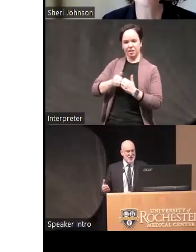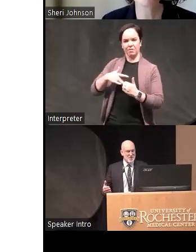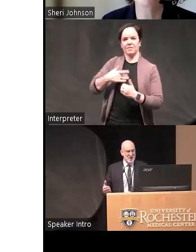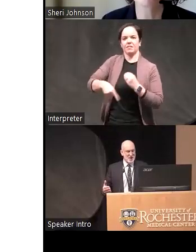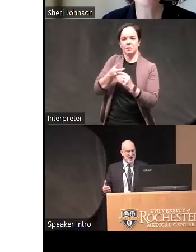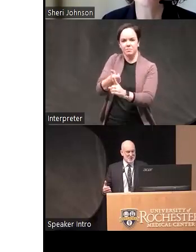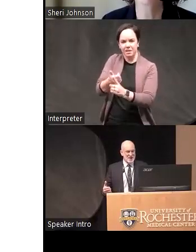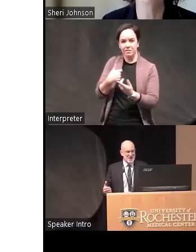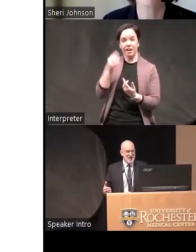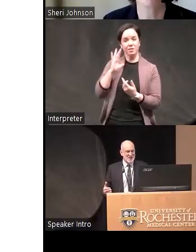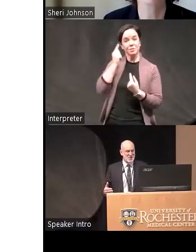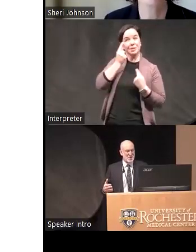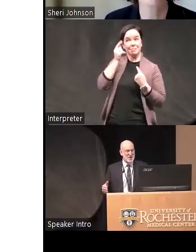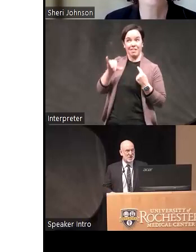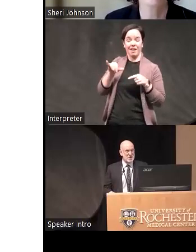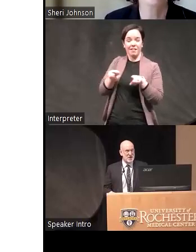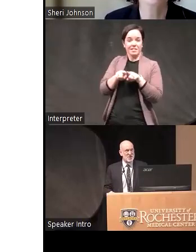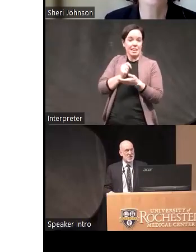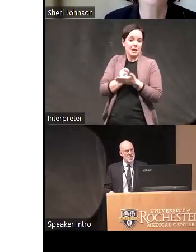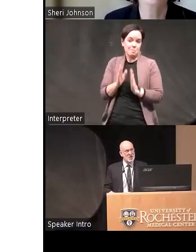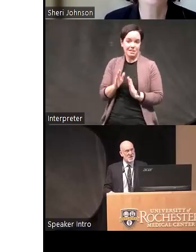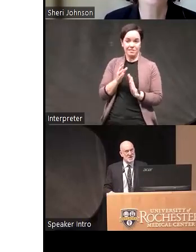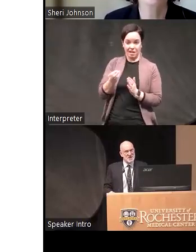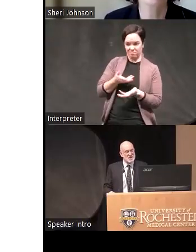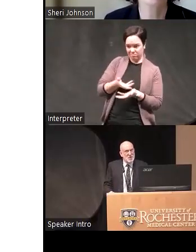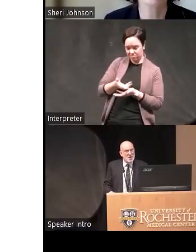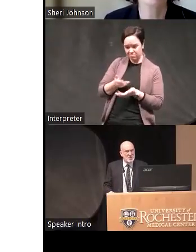to think about that a lot and talk about that with the client so I wondered if has anyone ever